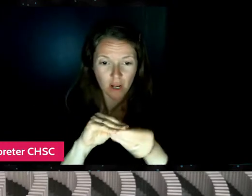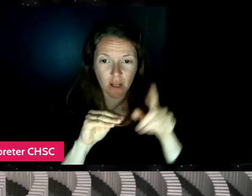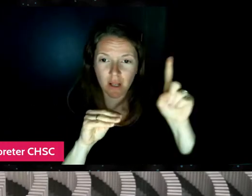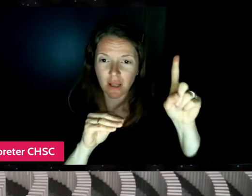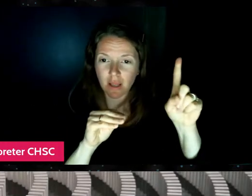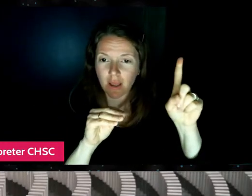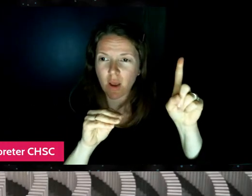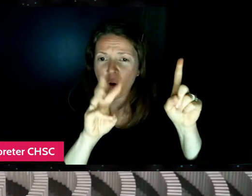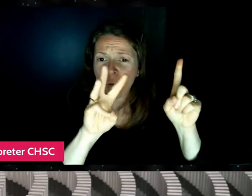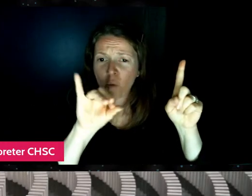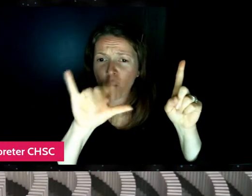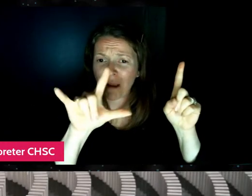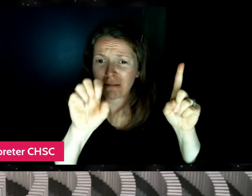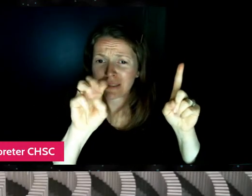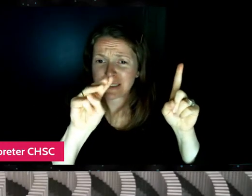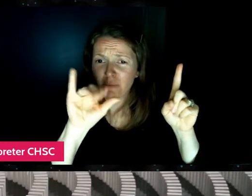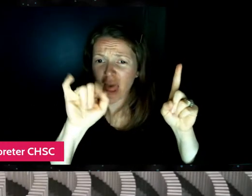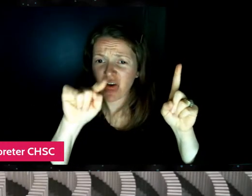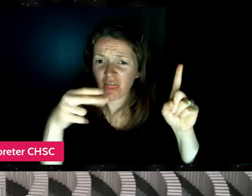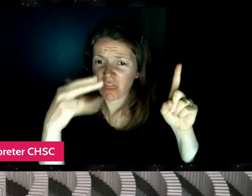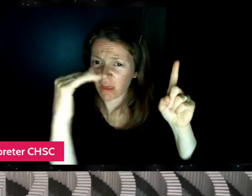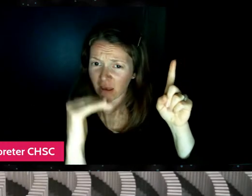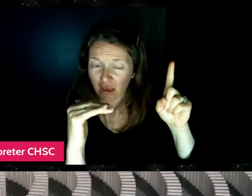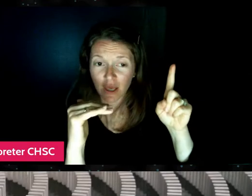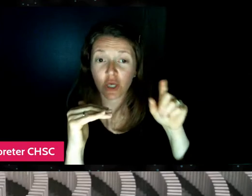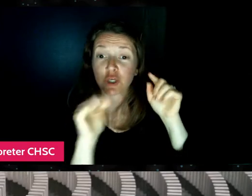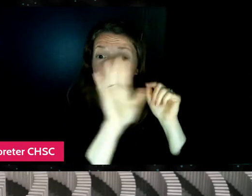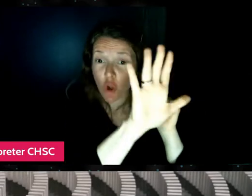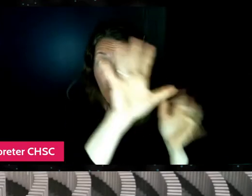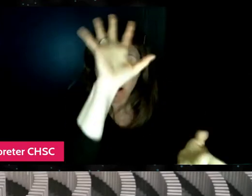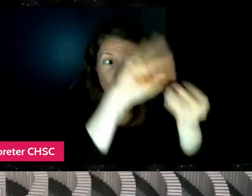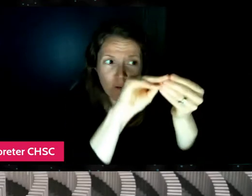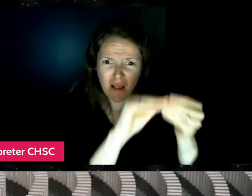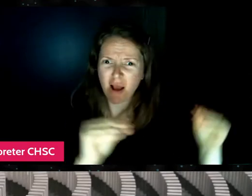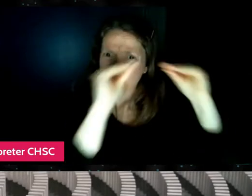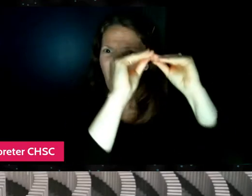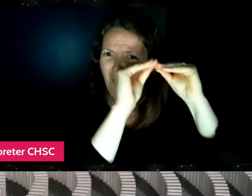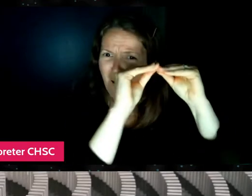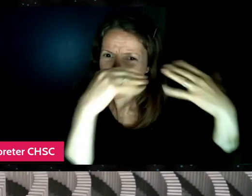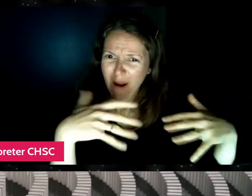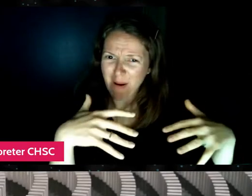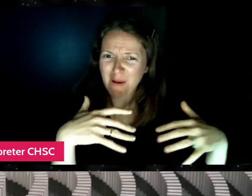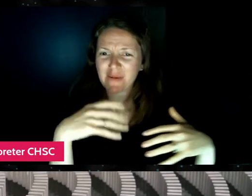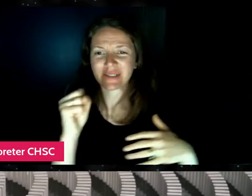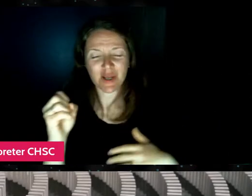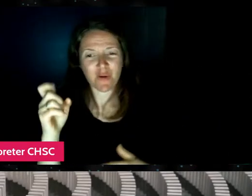to how well you do your craft and the following, and I think how probably, you know,